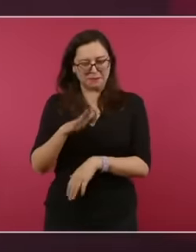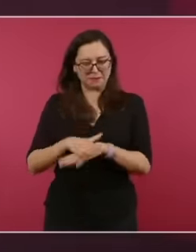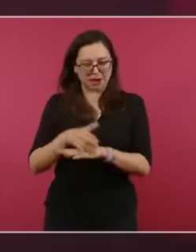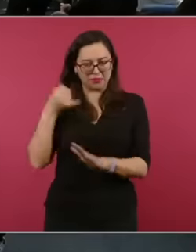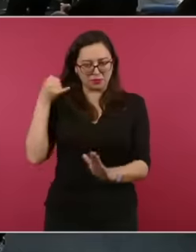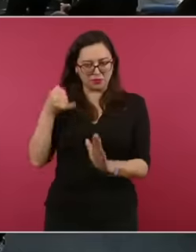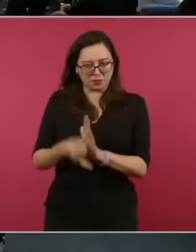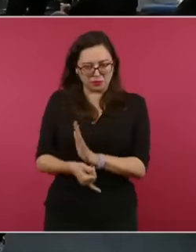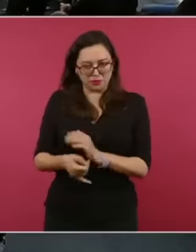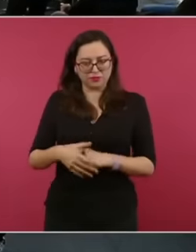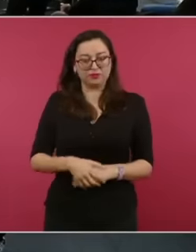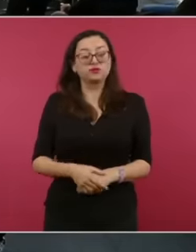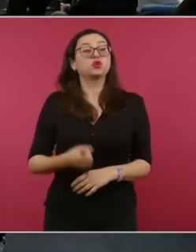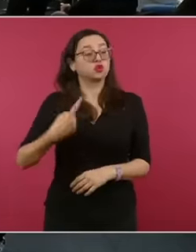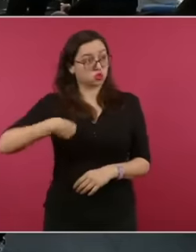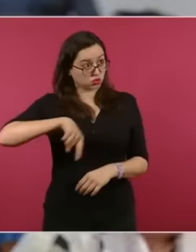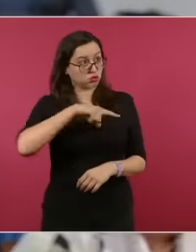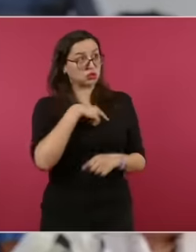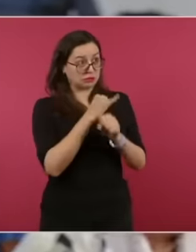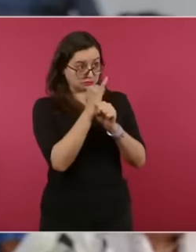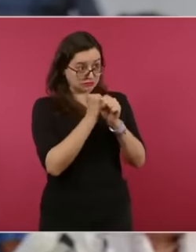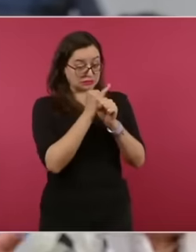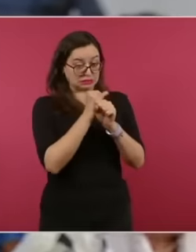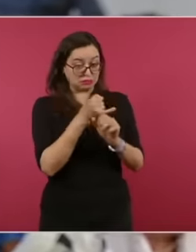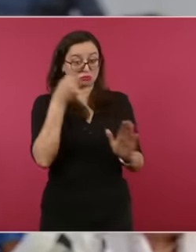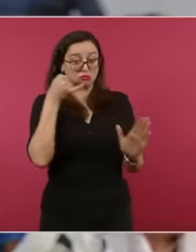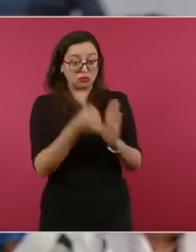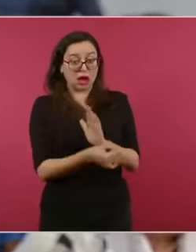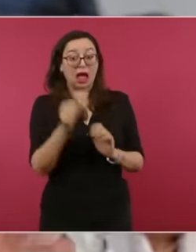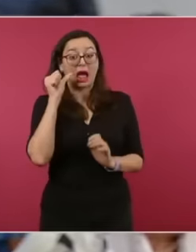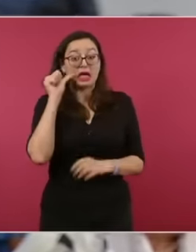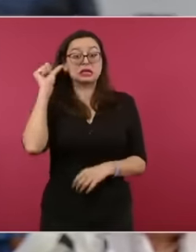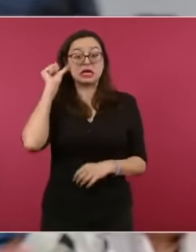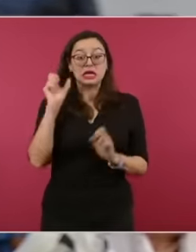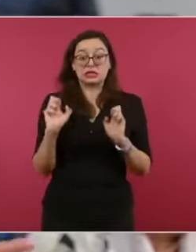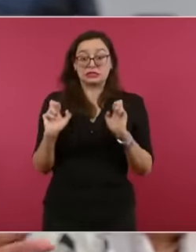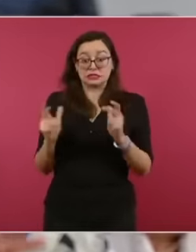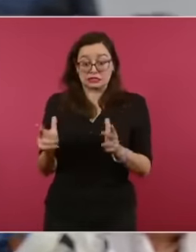done a thorough investigation, Mr. President. Yesterday we were in Chiapas, where there is a